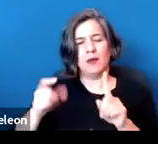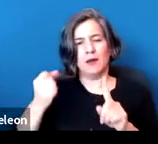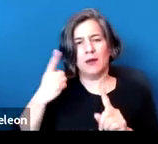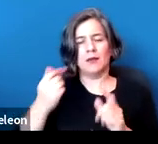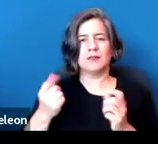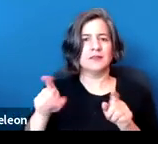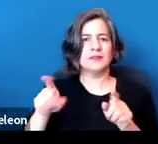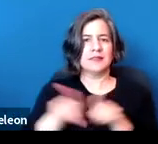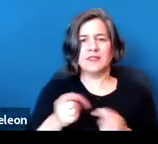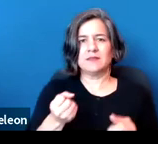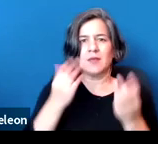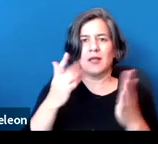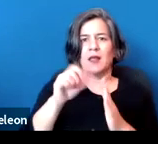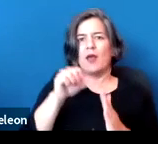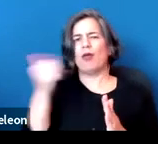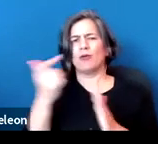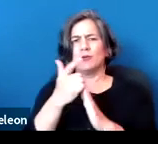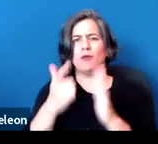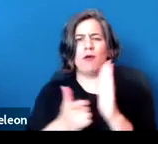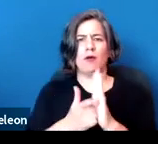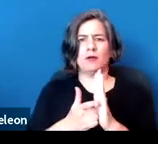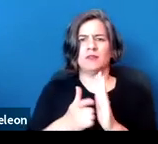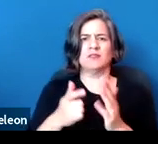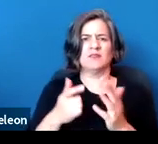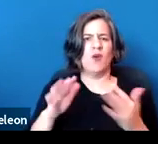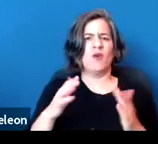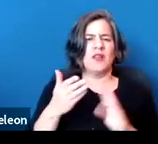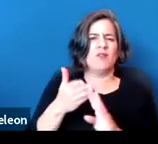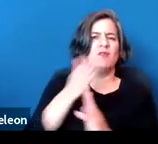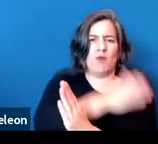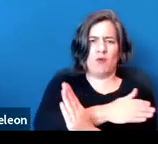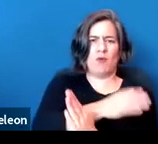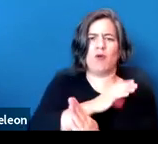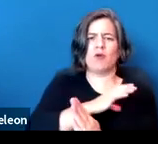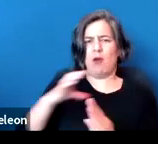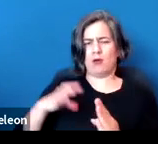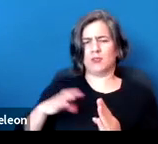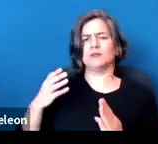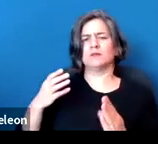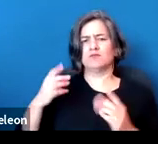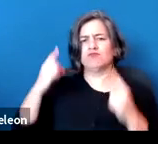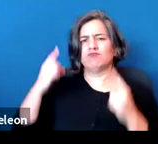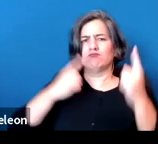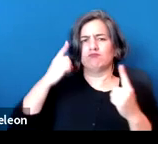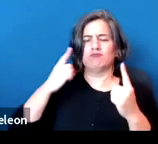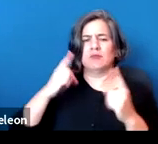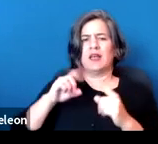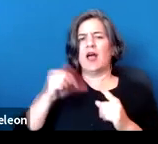there was run at it prior to that so that Congress had been considering precursor versions of the ADA.